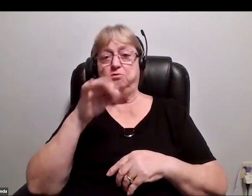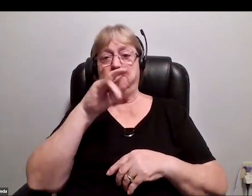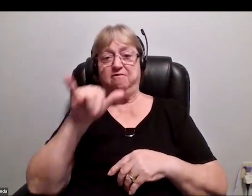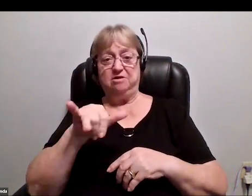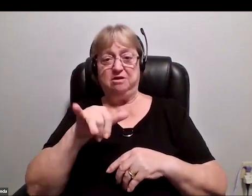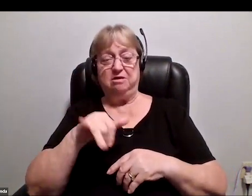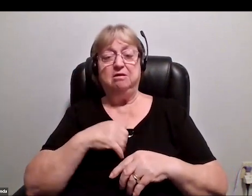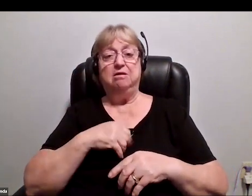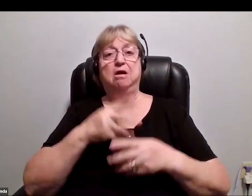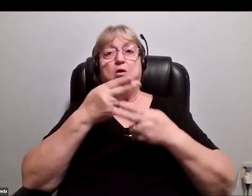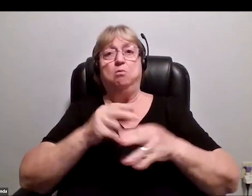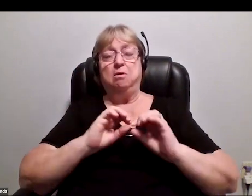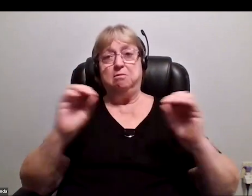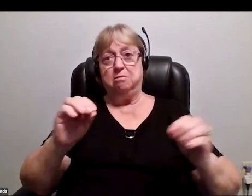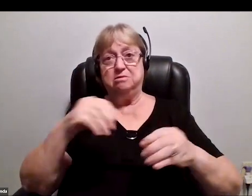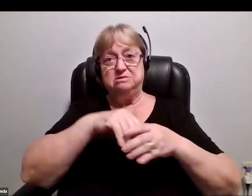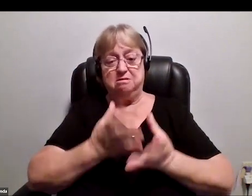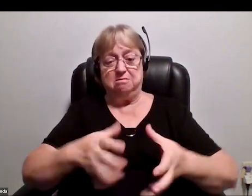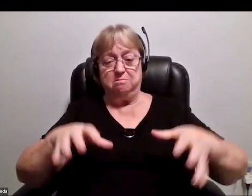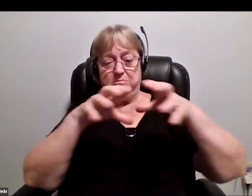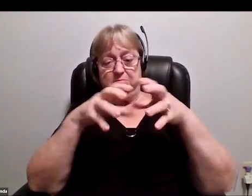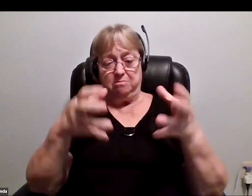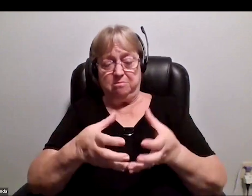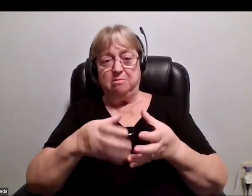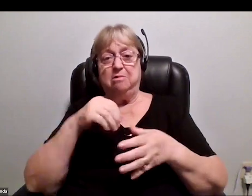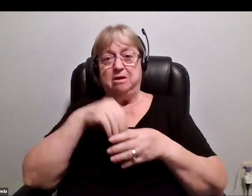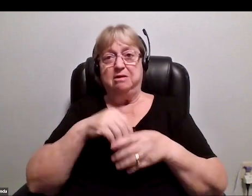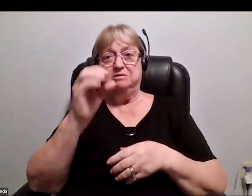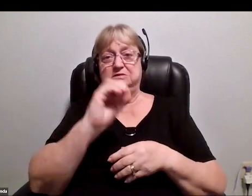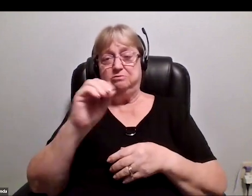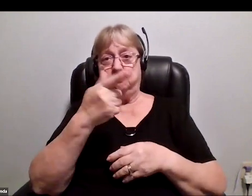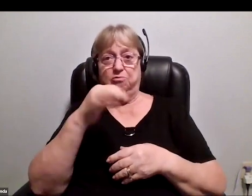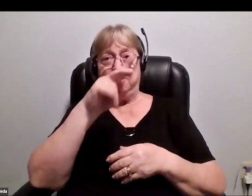Weightless in a bottle Here in zero gravity